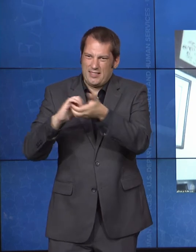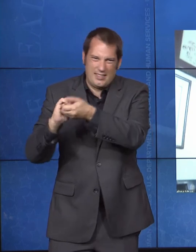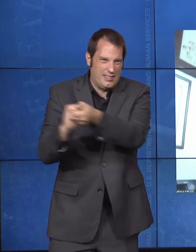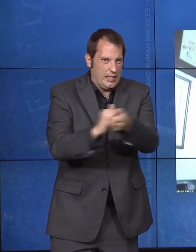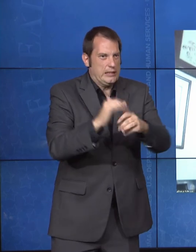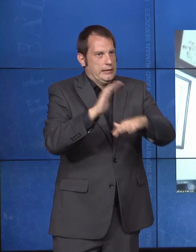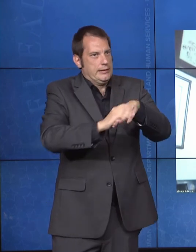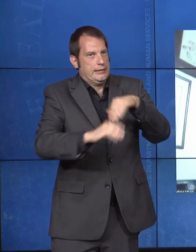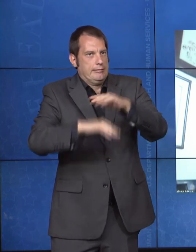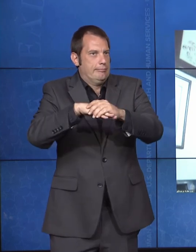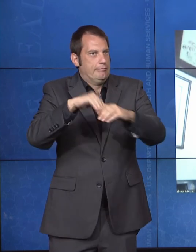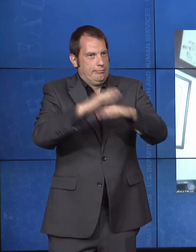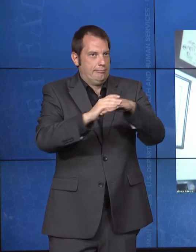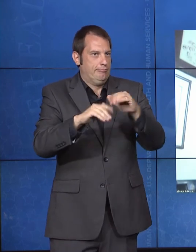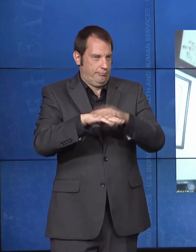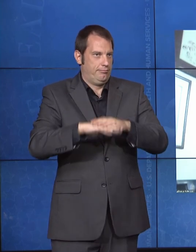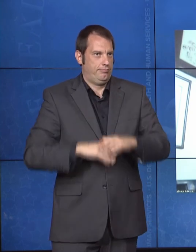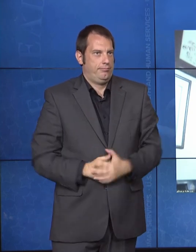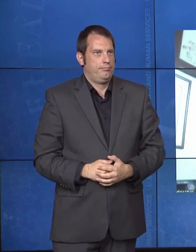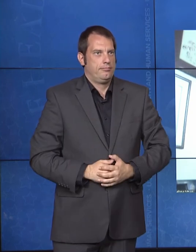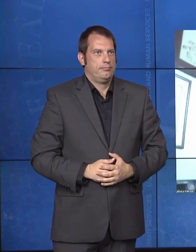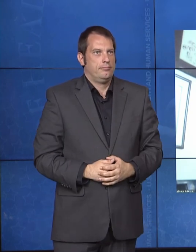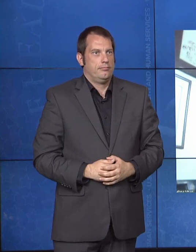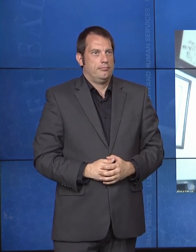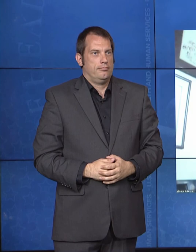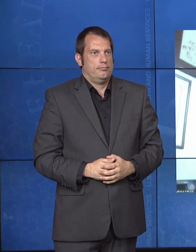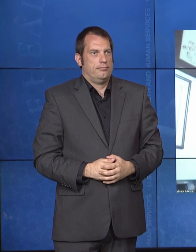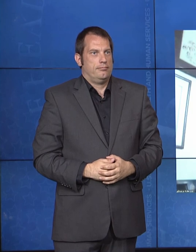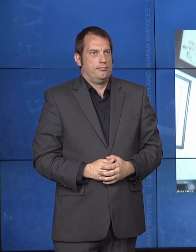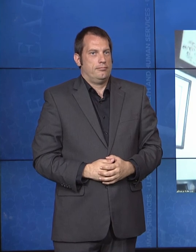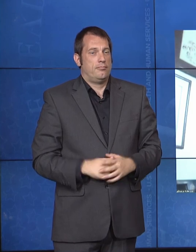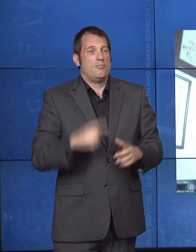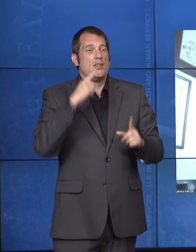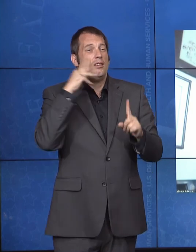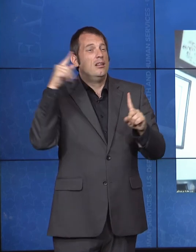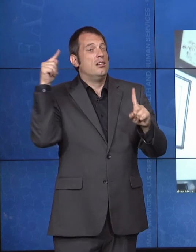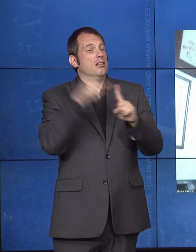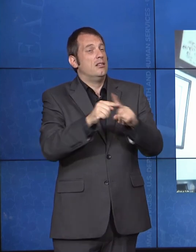came through -- I hope that what came through to you is our commitment to achieving the